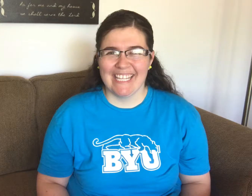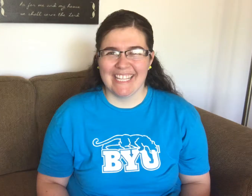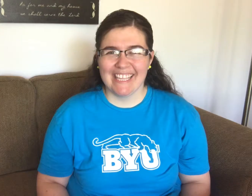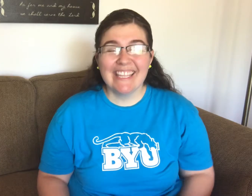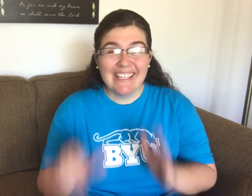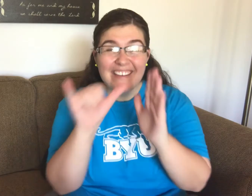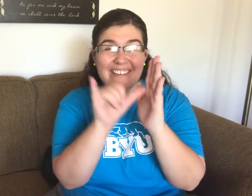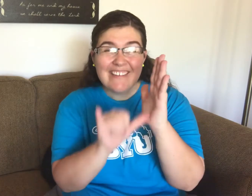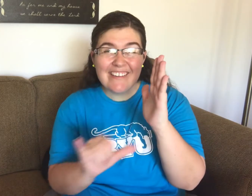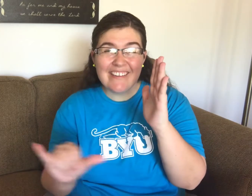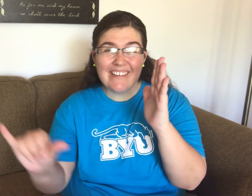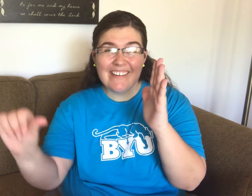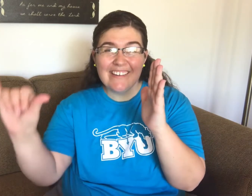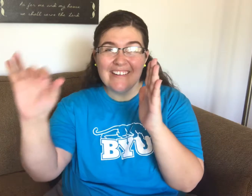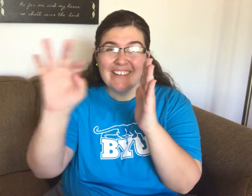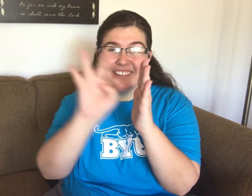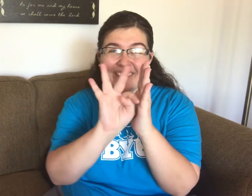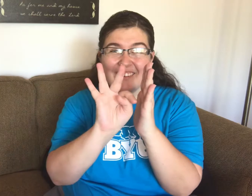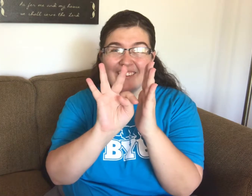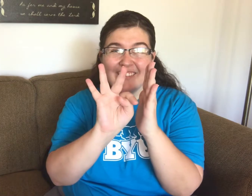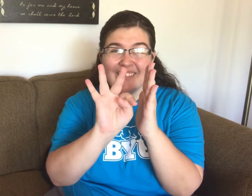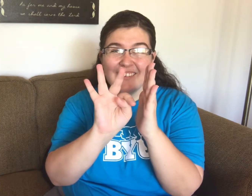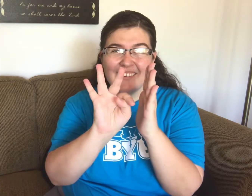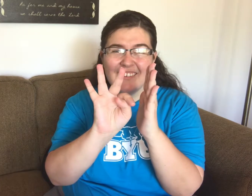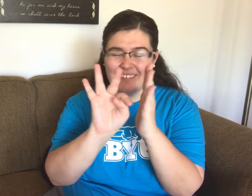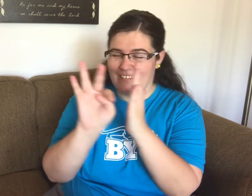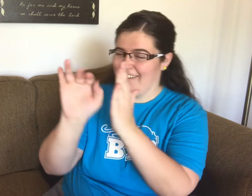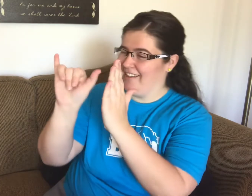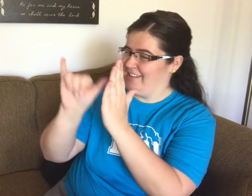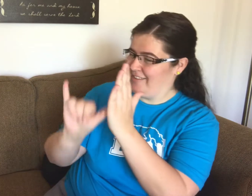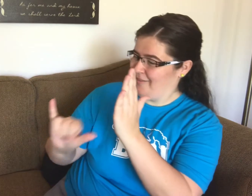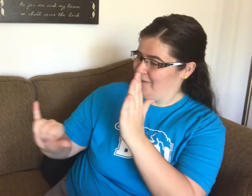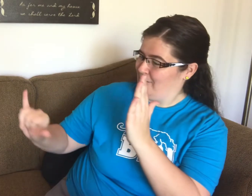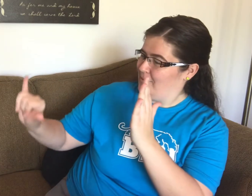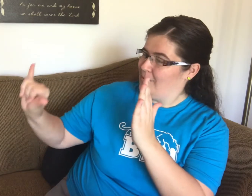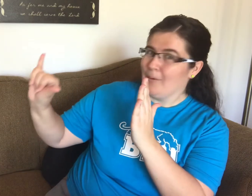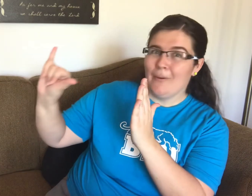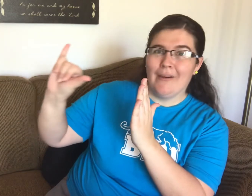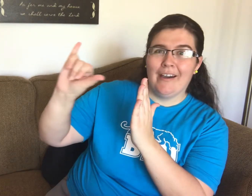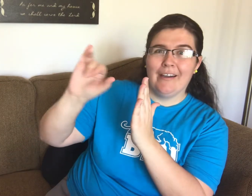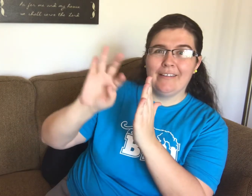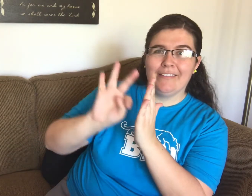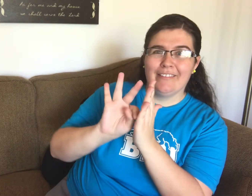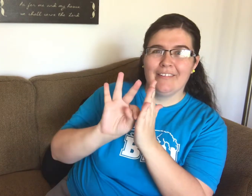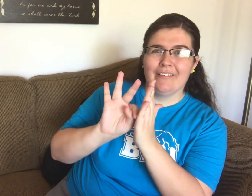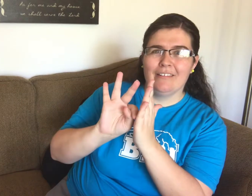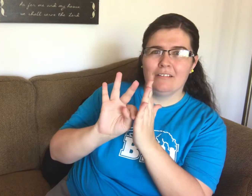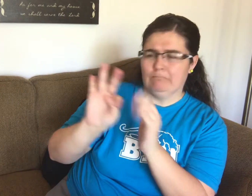French Sign Language for YOUTUBE